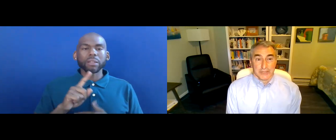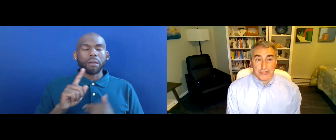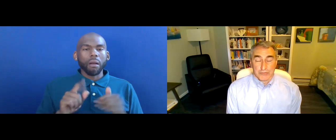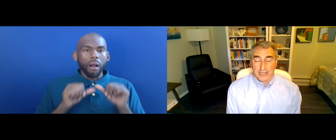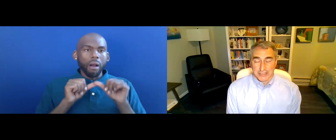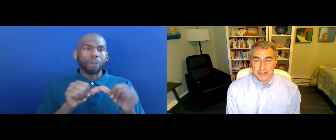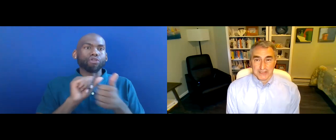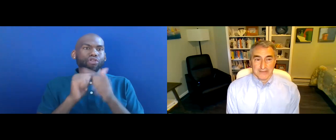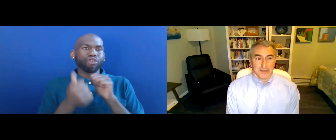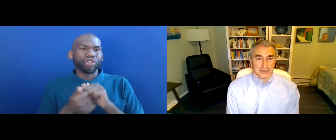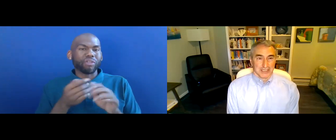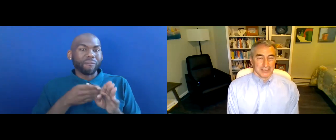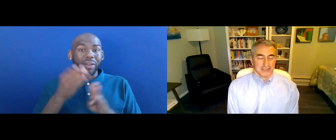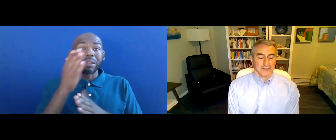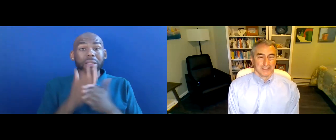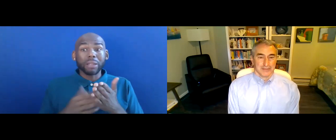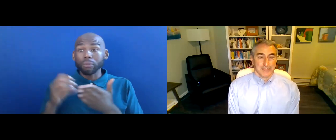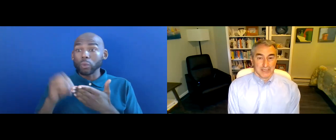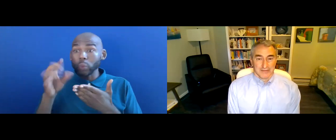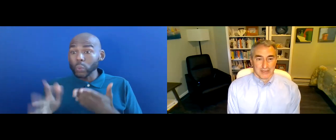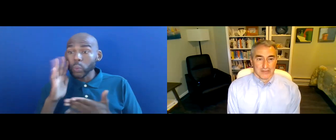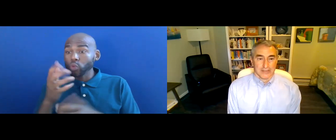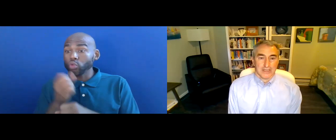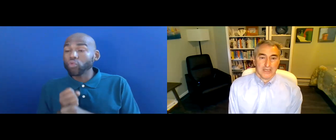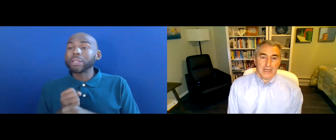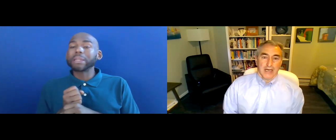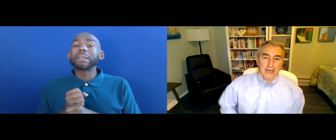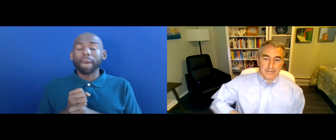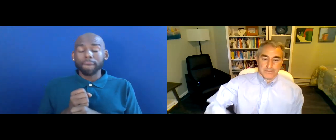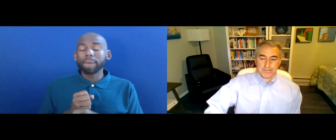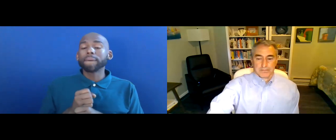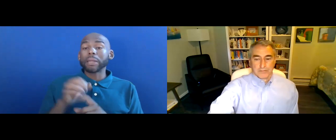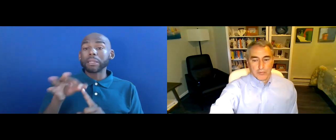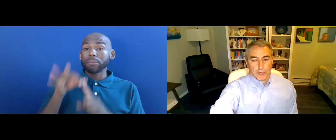CHILDREN WILL RECEIVE SPECIAL EDUCATION SERVICES BECAUSE OF LONG COVID.